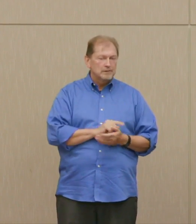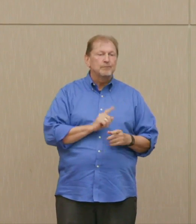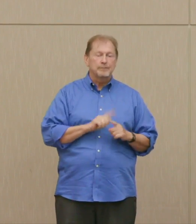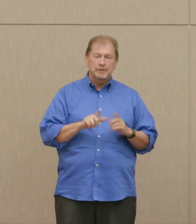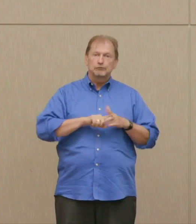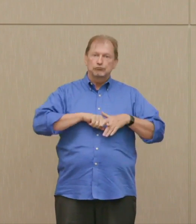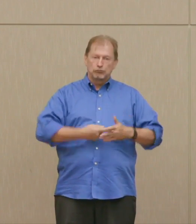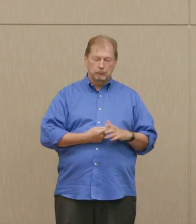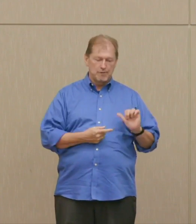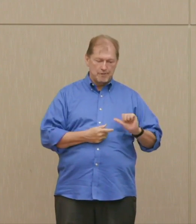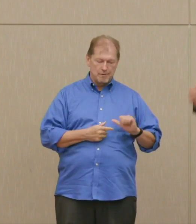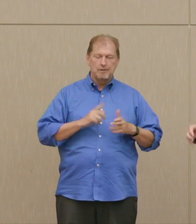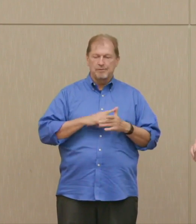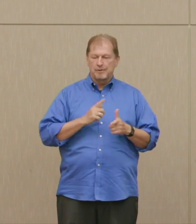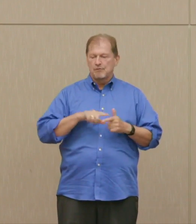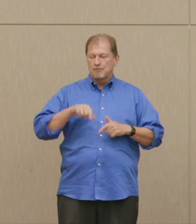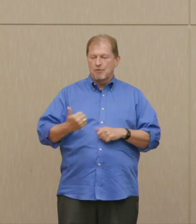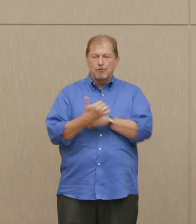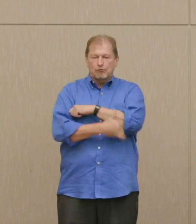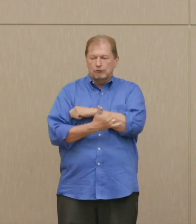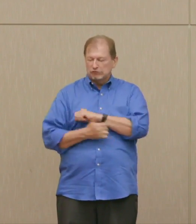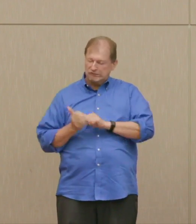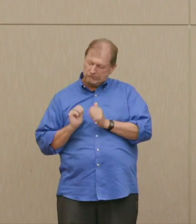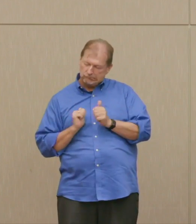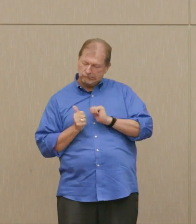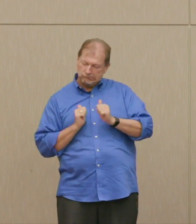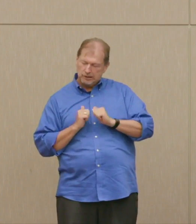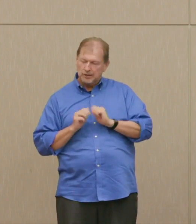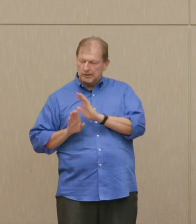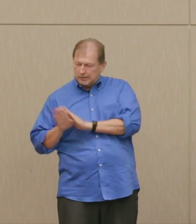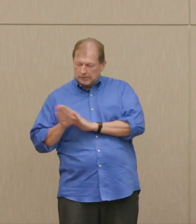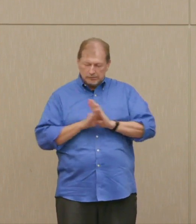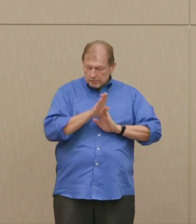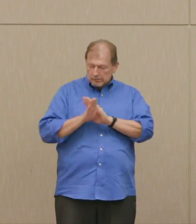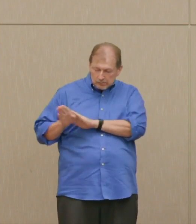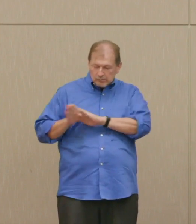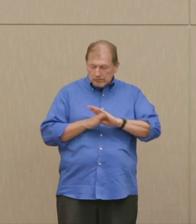But they knew it, that's where it's going, and that's what we've had ever since.